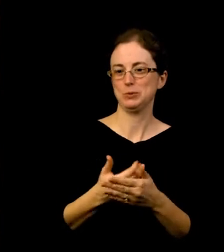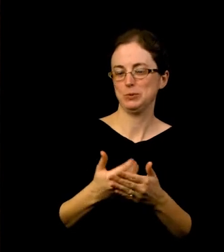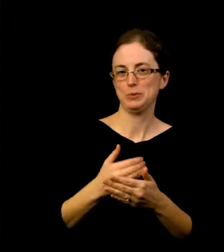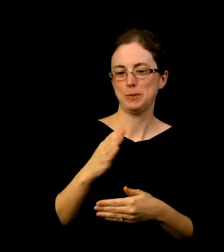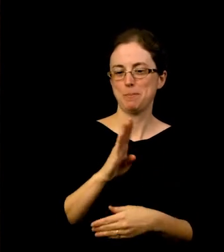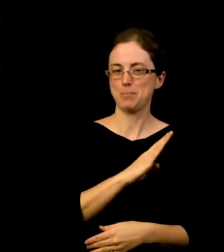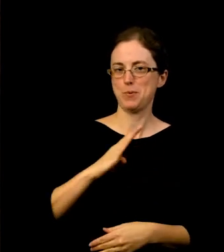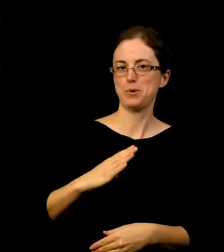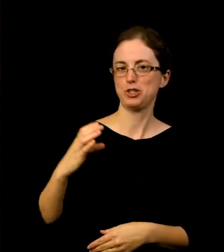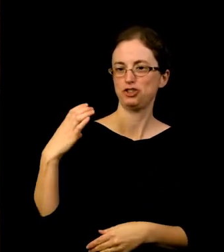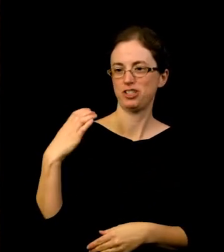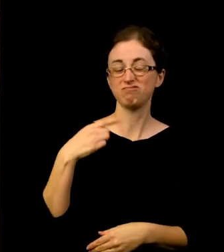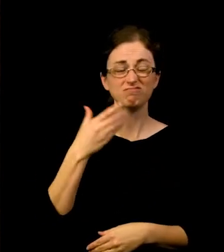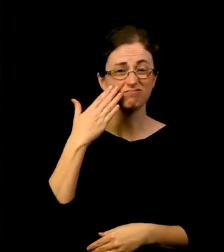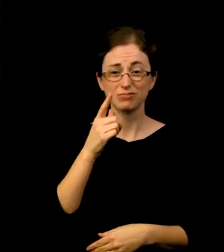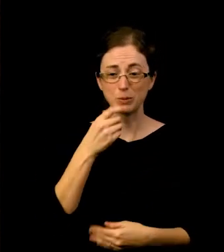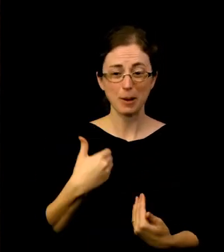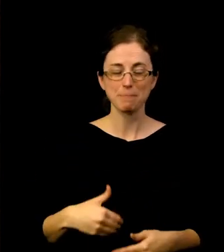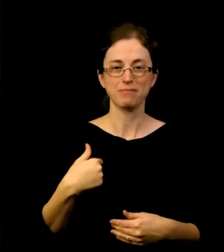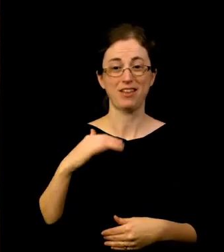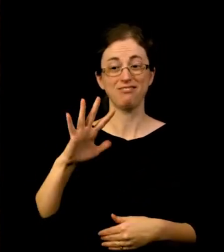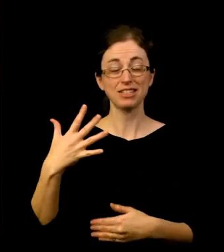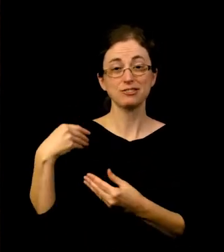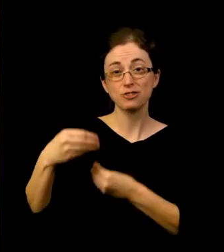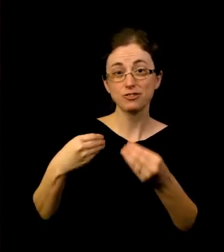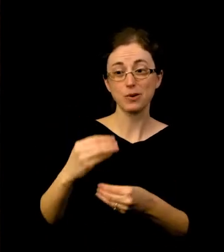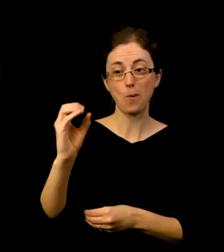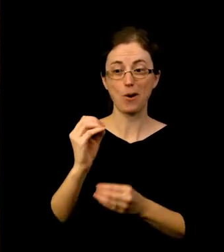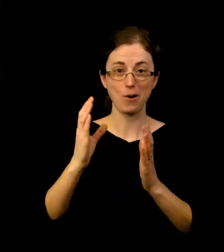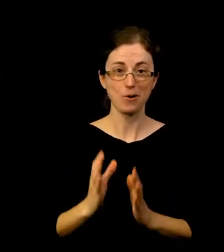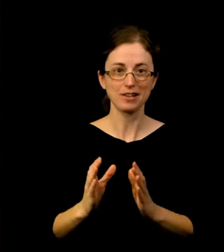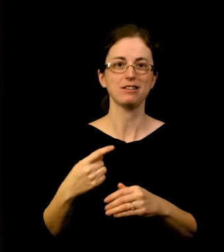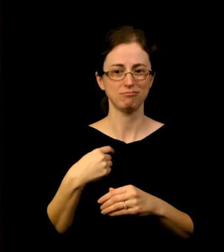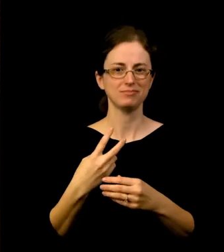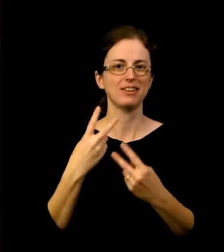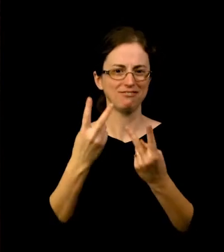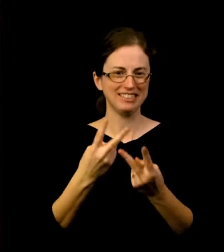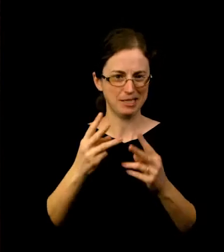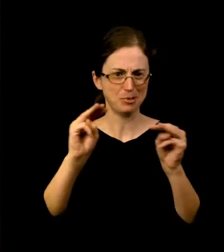who started visiting the Museum as a child – and never stopped. I’ve served on this board for 7 years